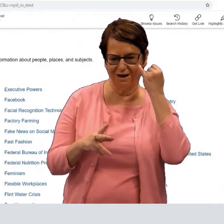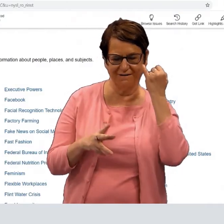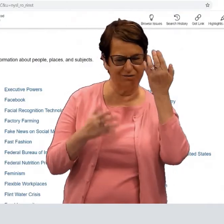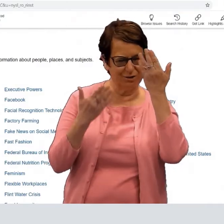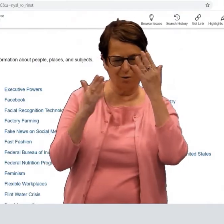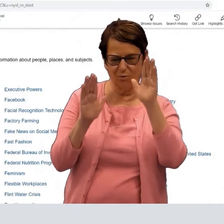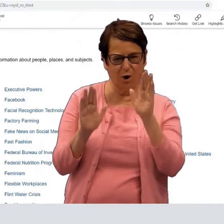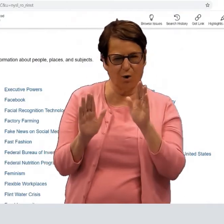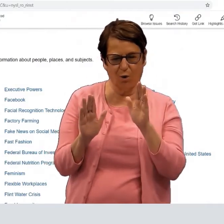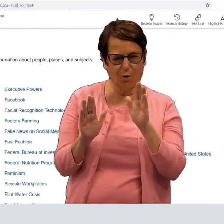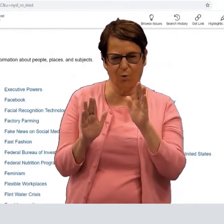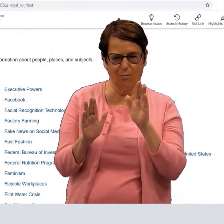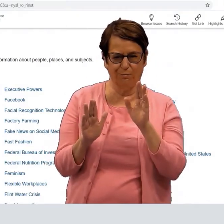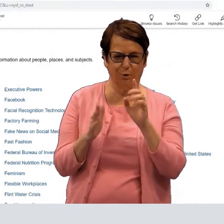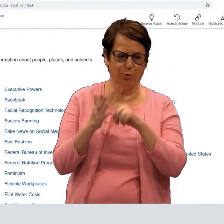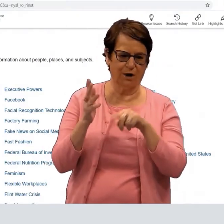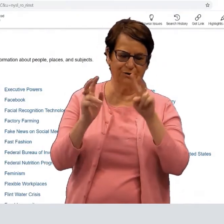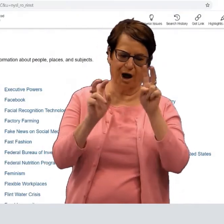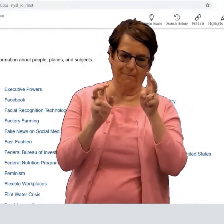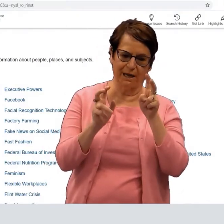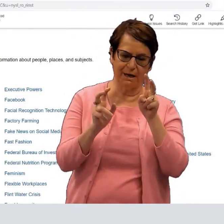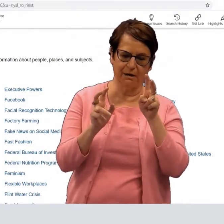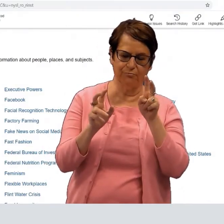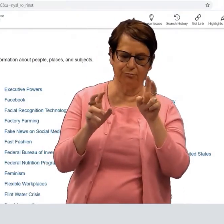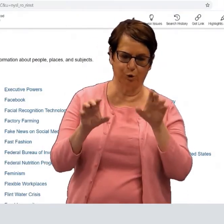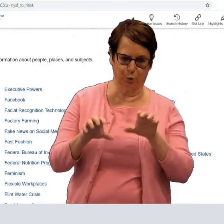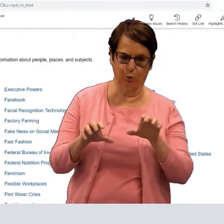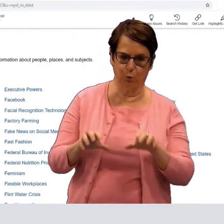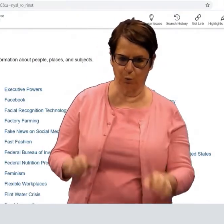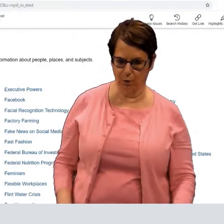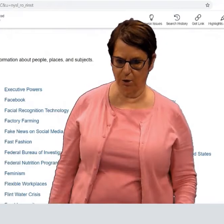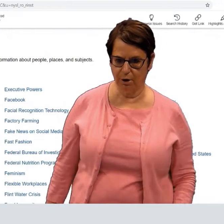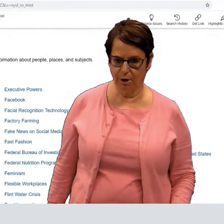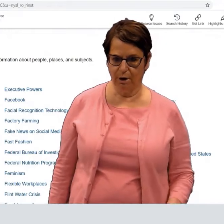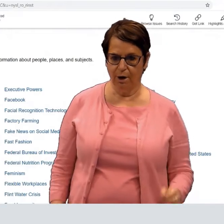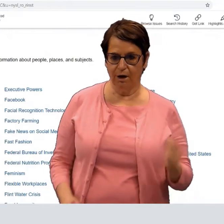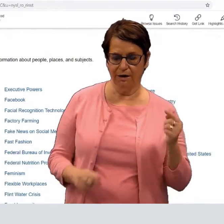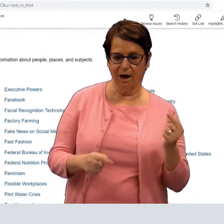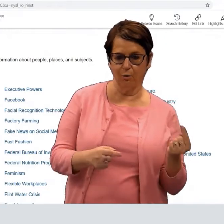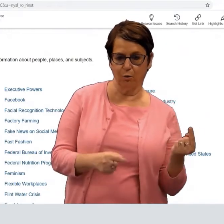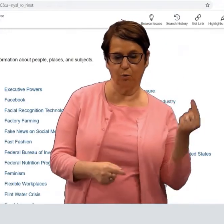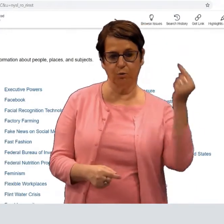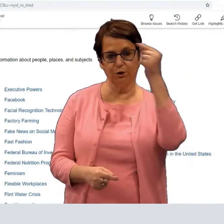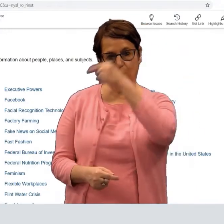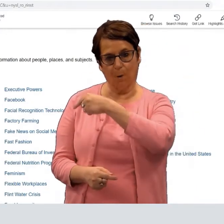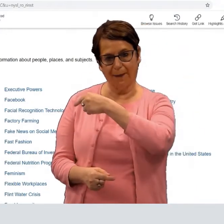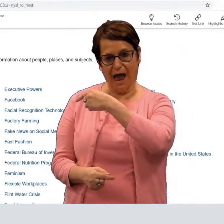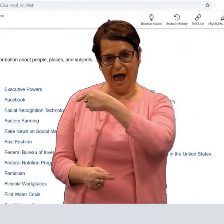That's a great place to start if you don't know what topic to do.